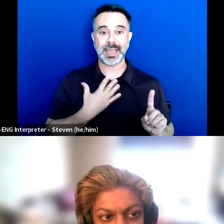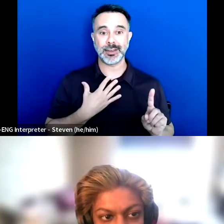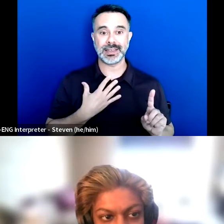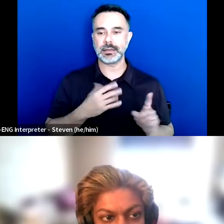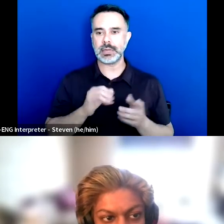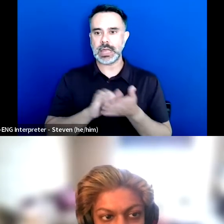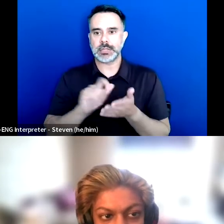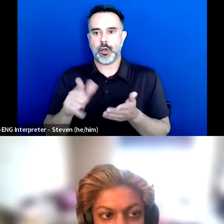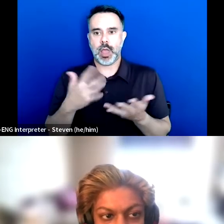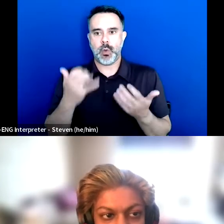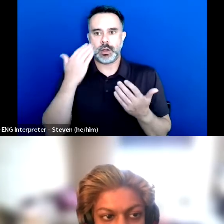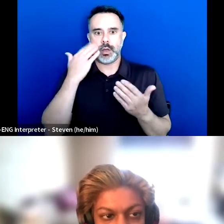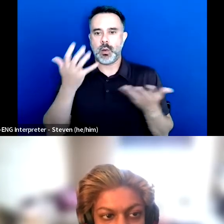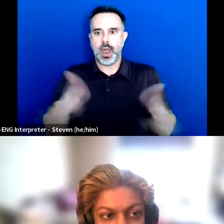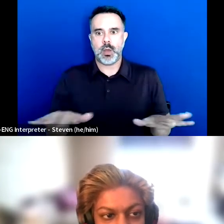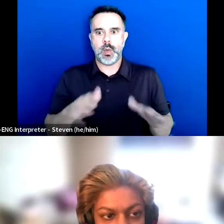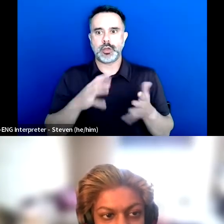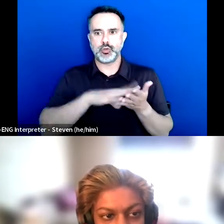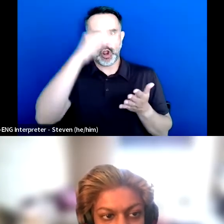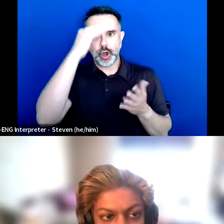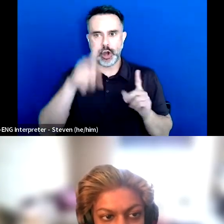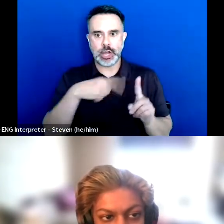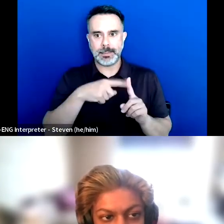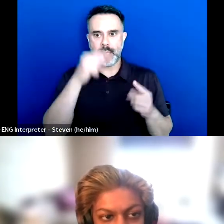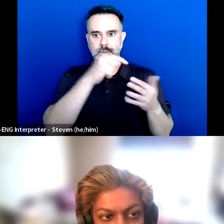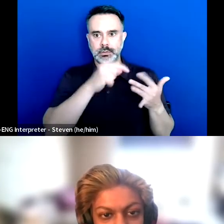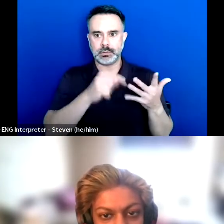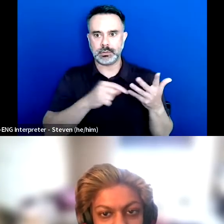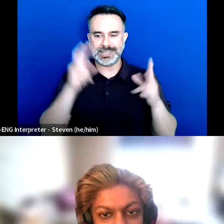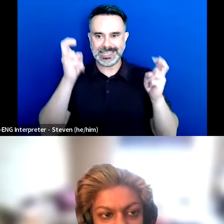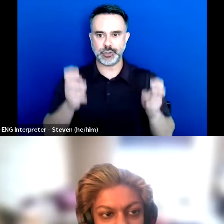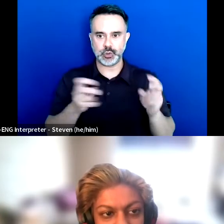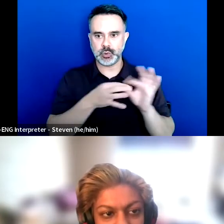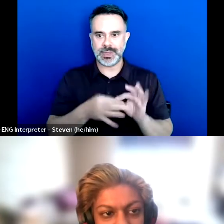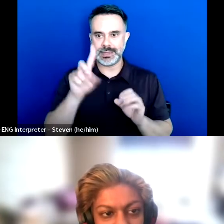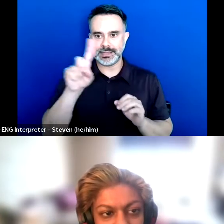I don't actually want to know about the issues within disability or what it's like to exist as a disabled person.